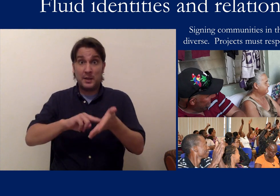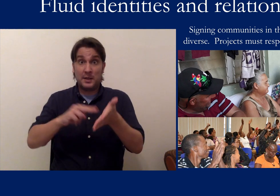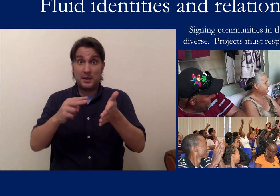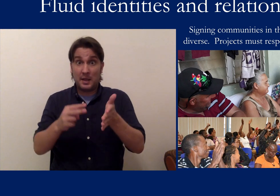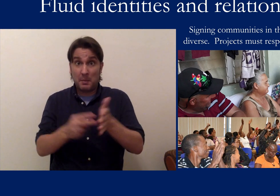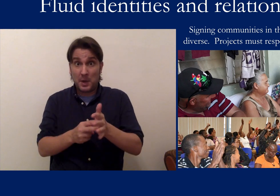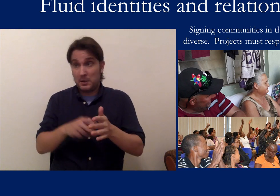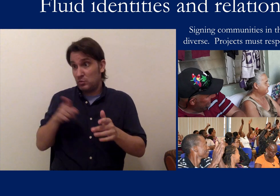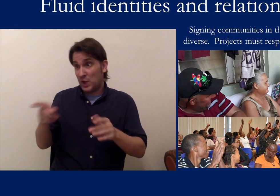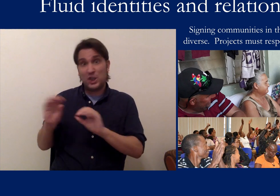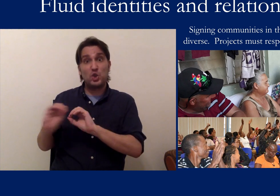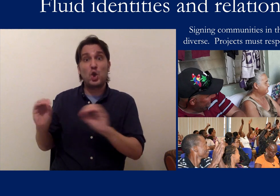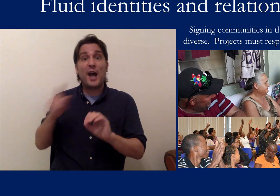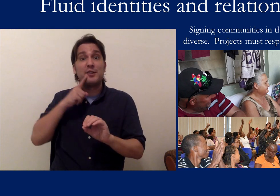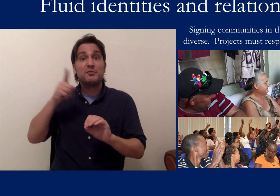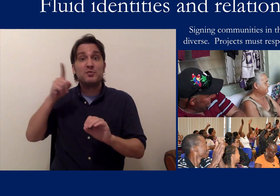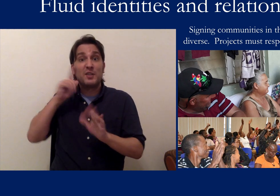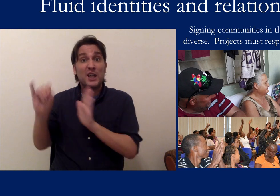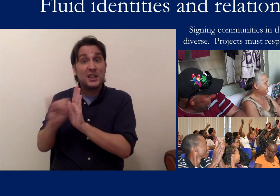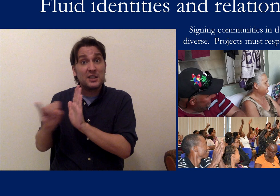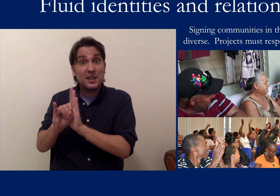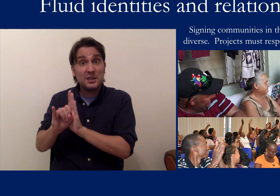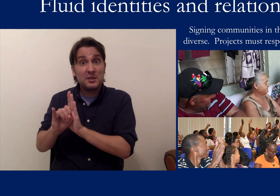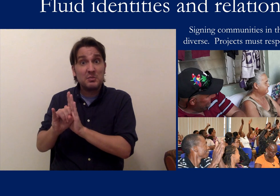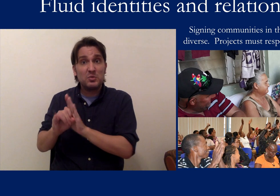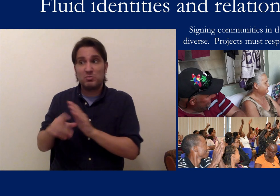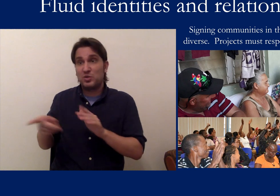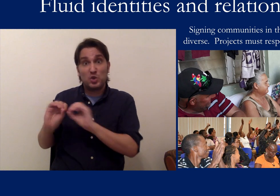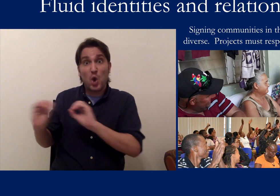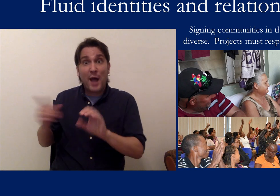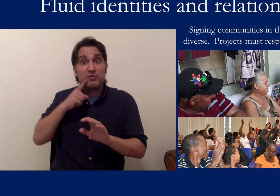That doesn't necessarily mean that there's no such thing as deaf identity or deaf culture.